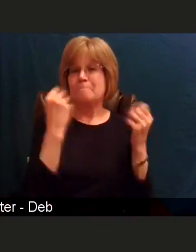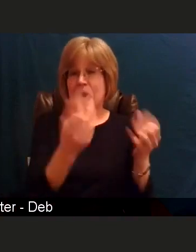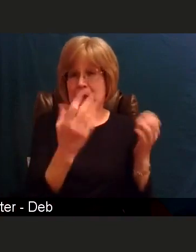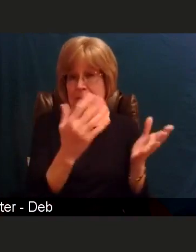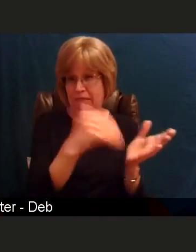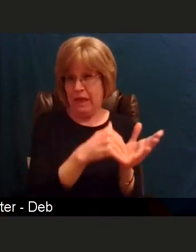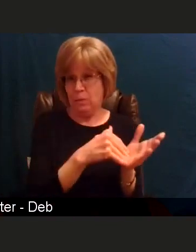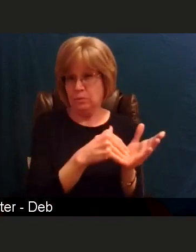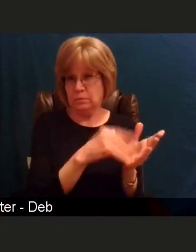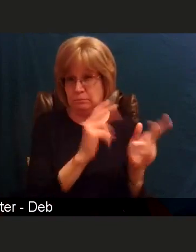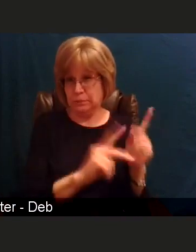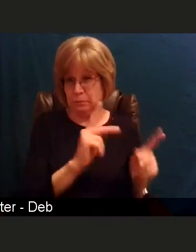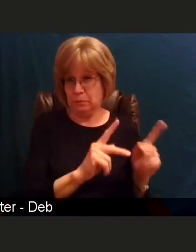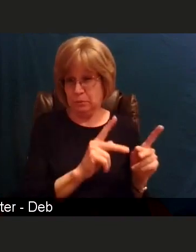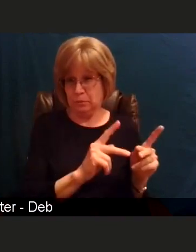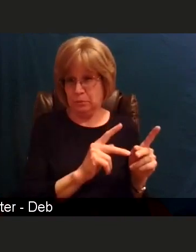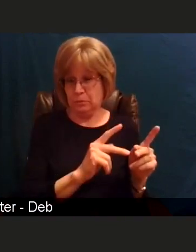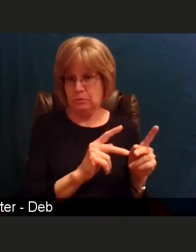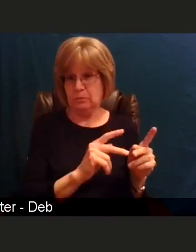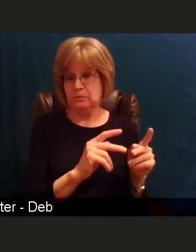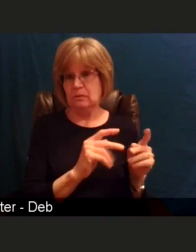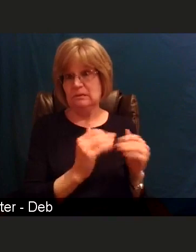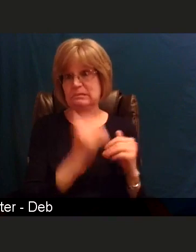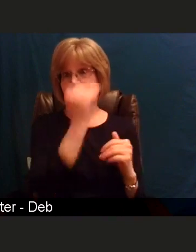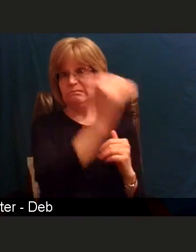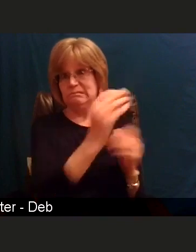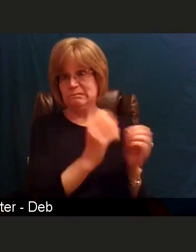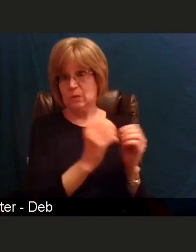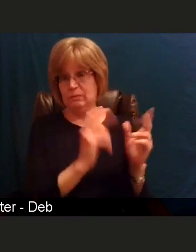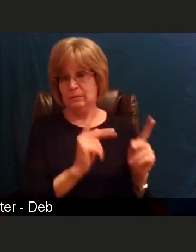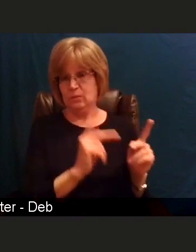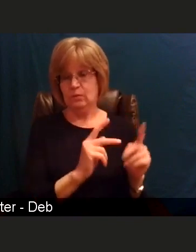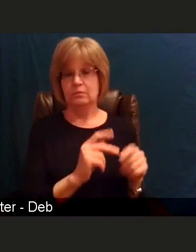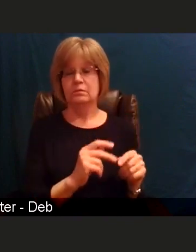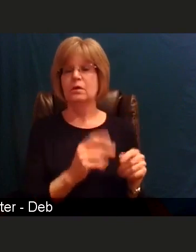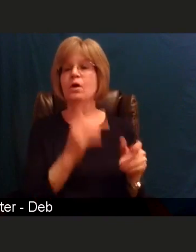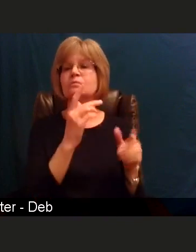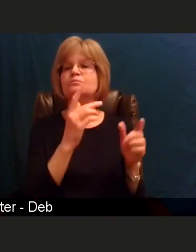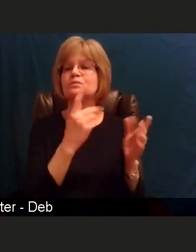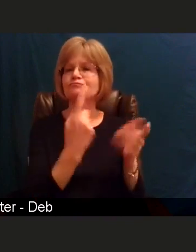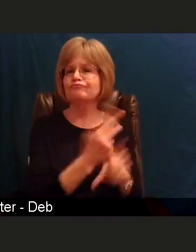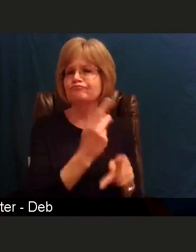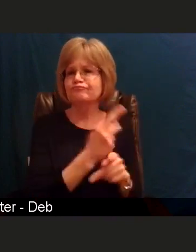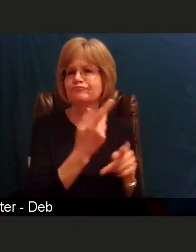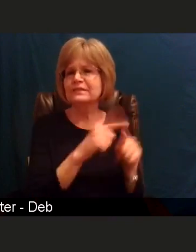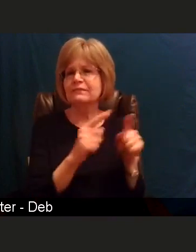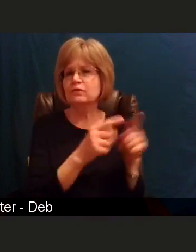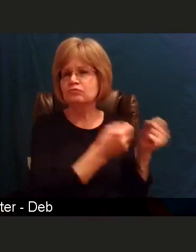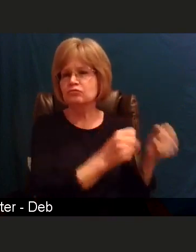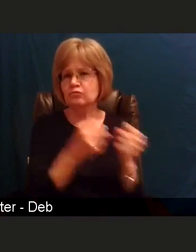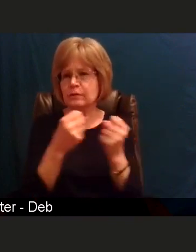So we are looking at many different strategies and some of those strategies depend on how much vaccine